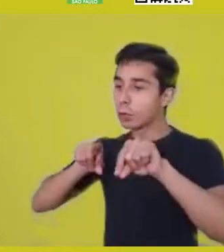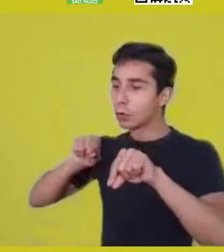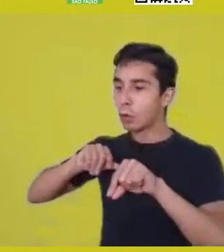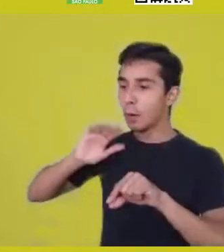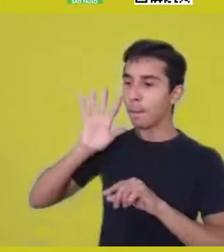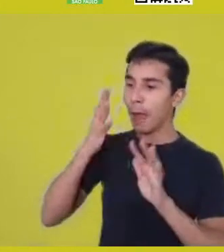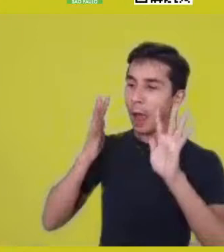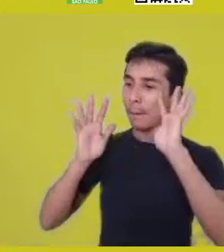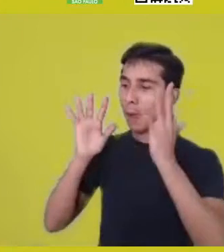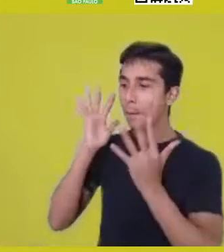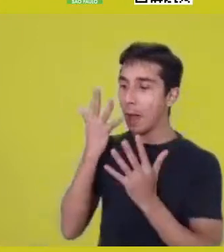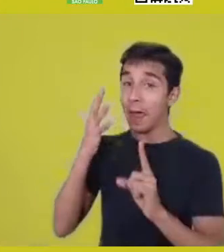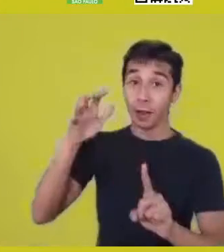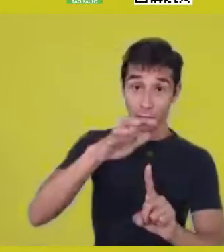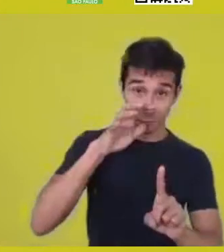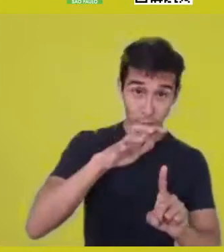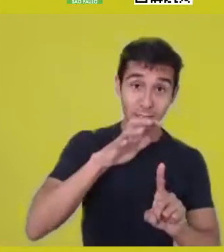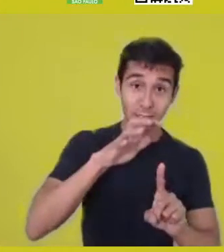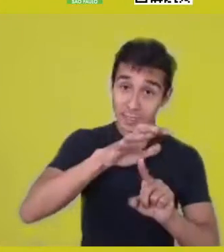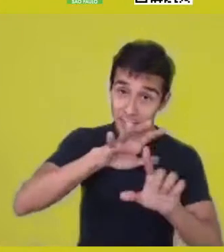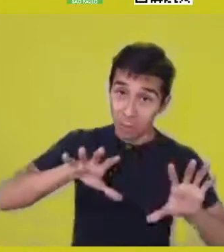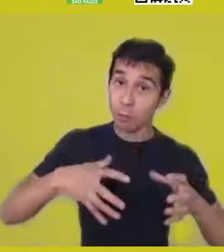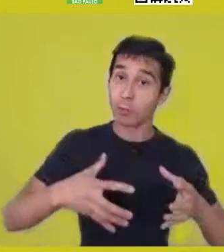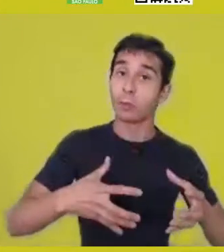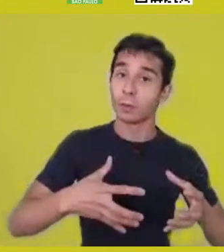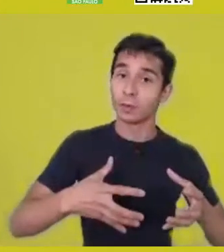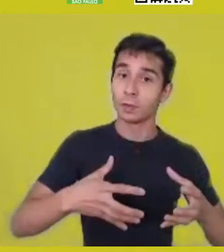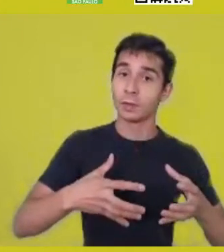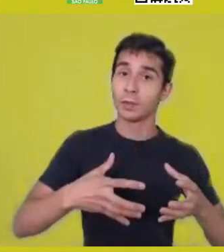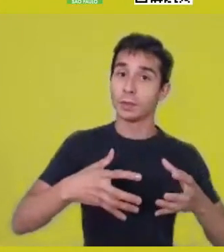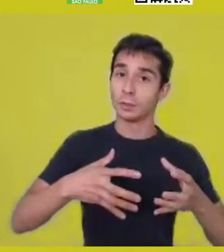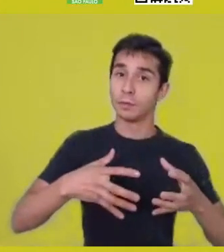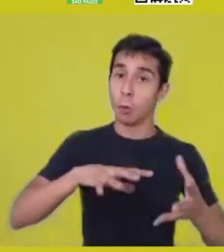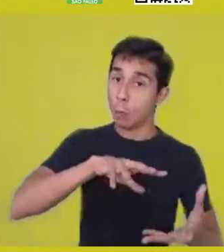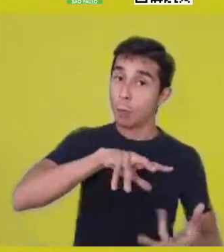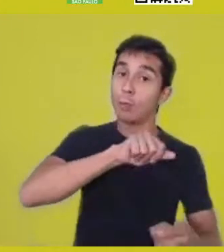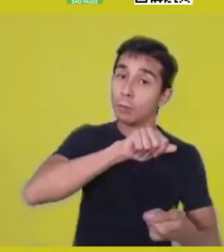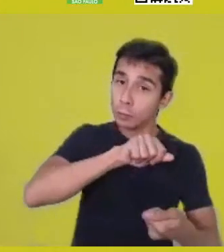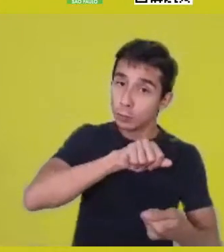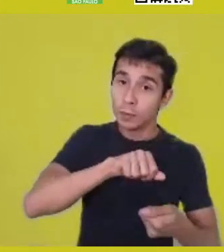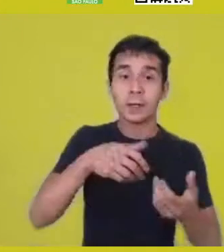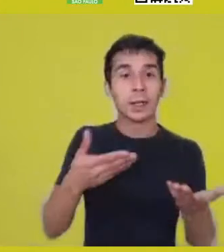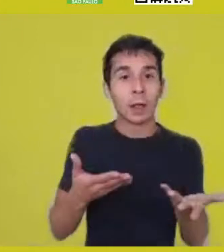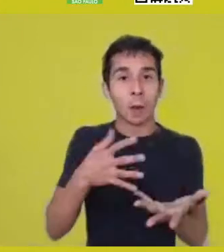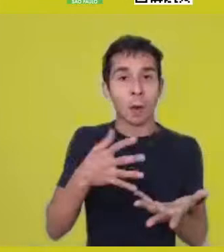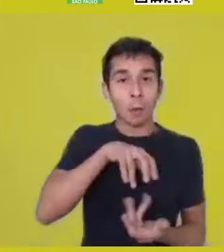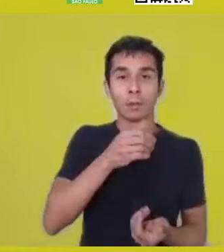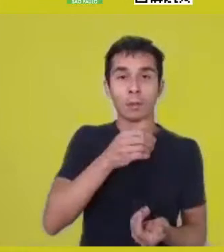In that sense, so that this balance is maintained, in order to live well, live collectively,